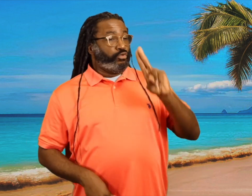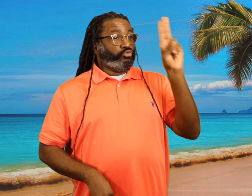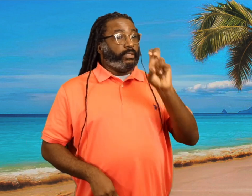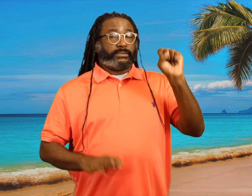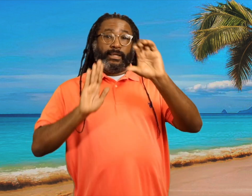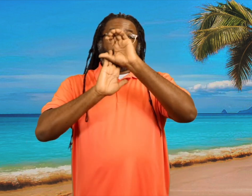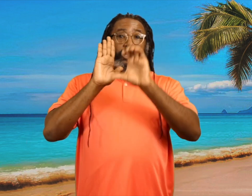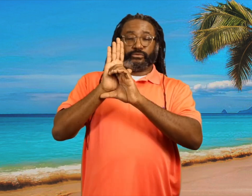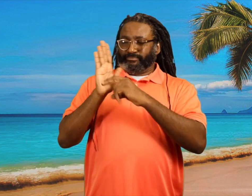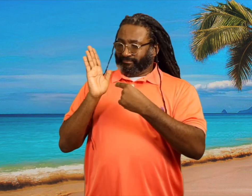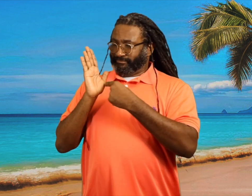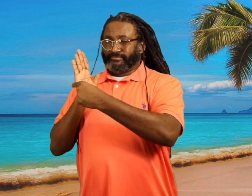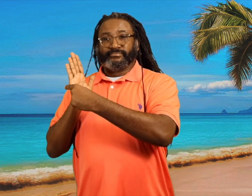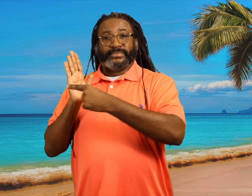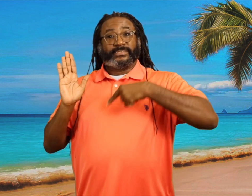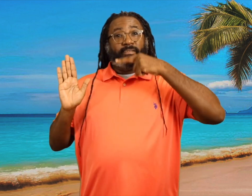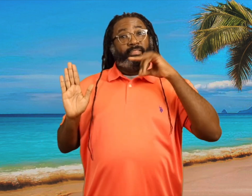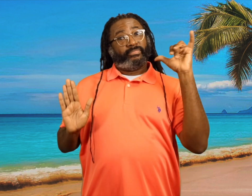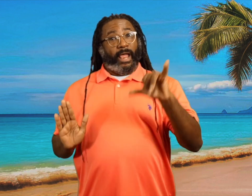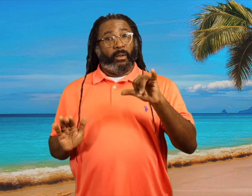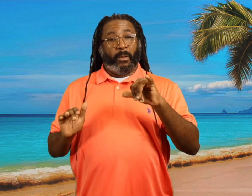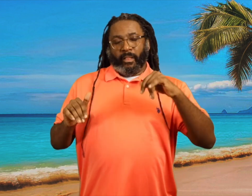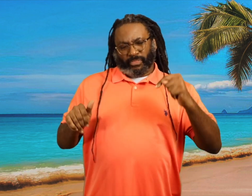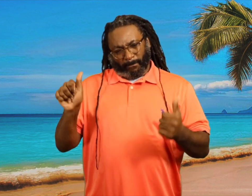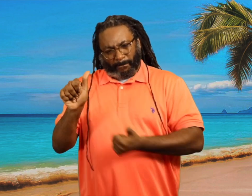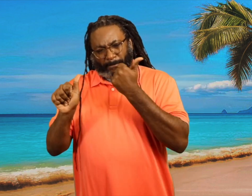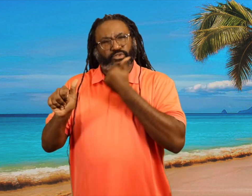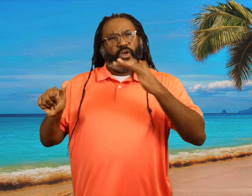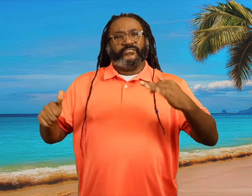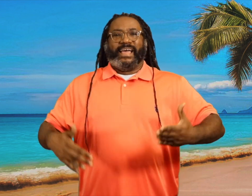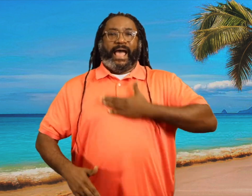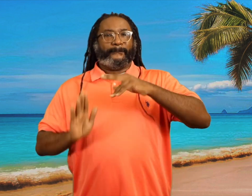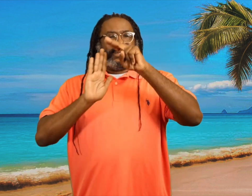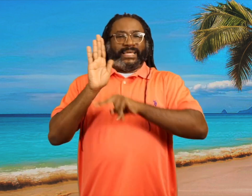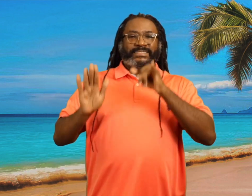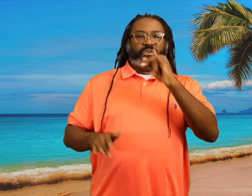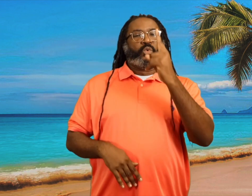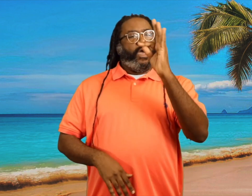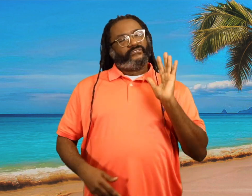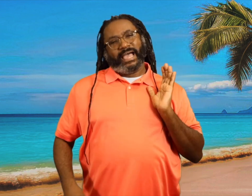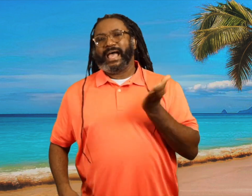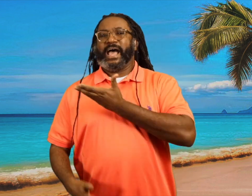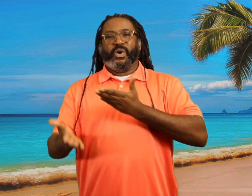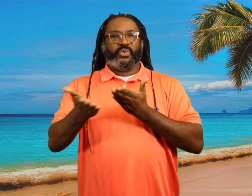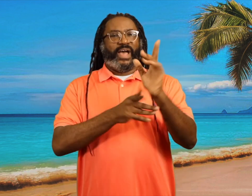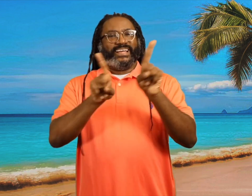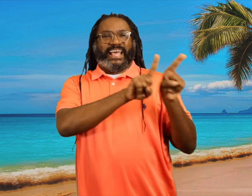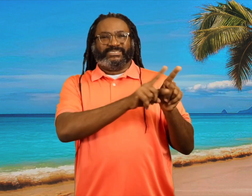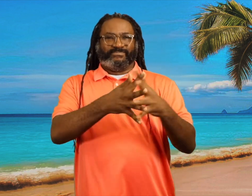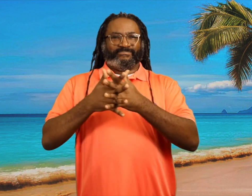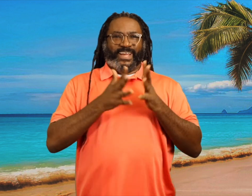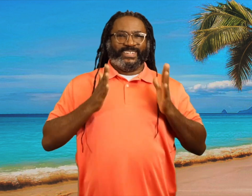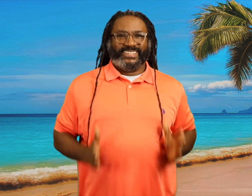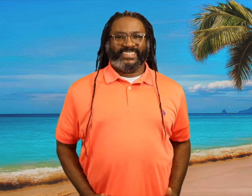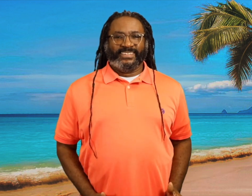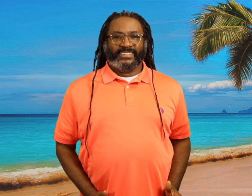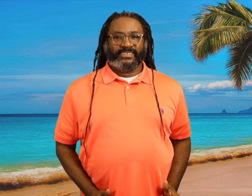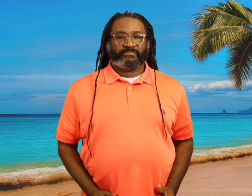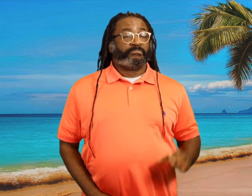The U.S. Constitution says that the pursuit of happiness is one of our rights as an American.